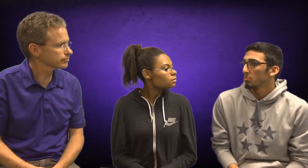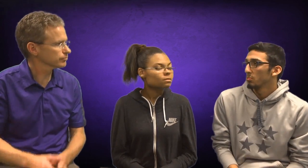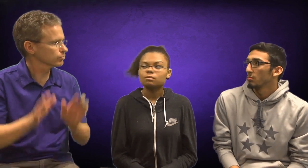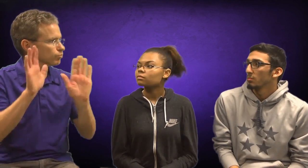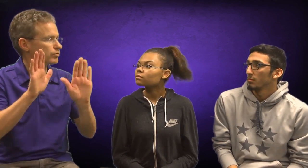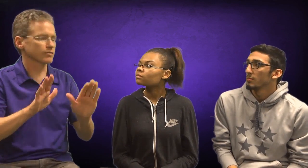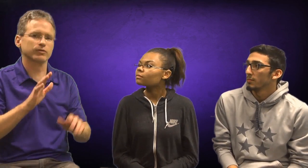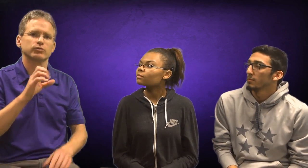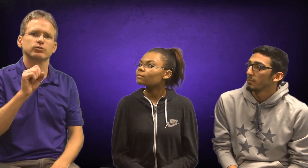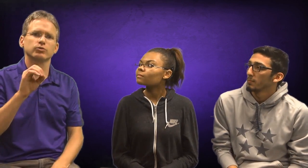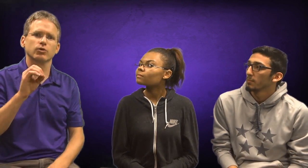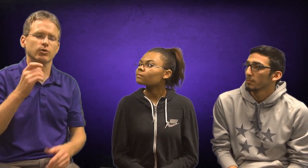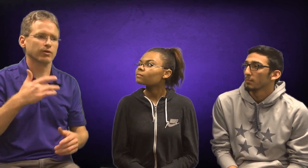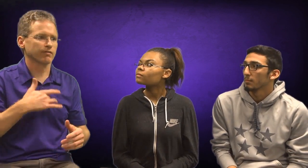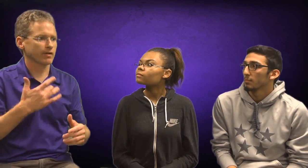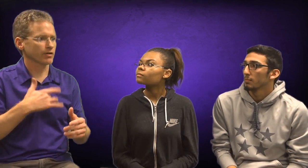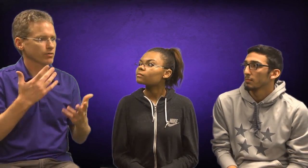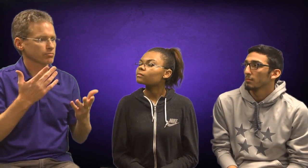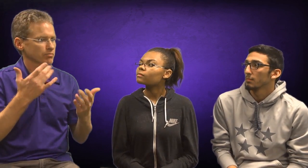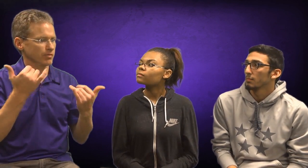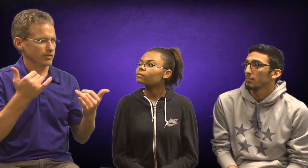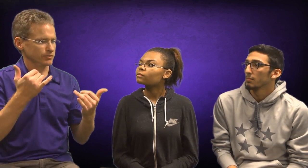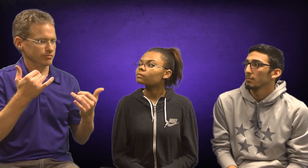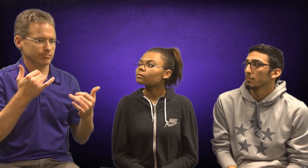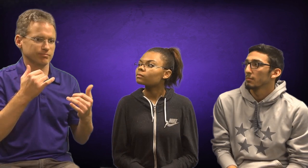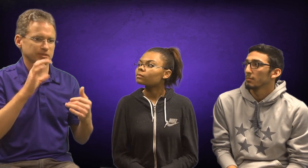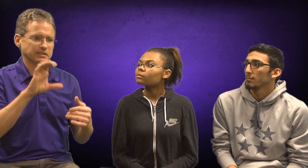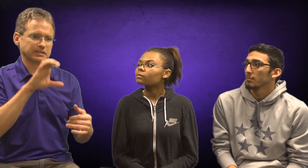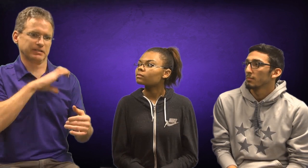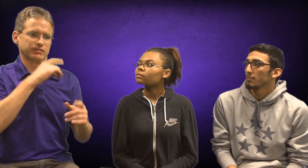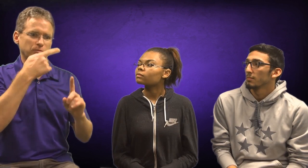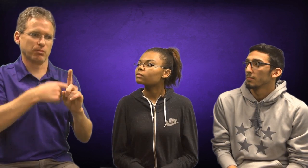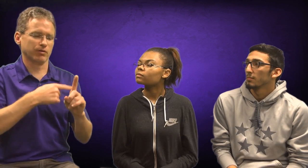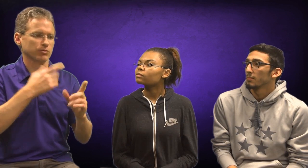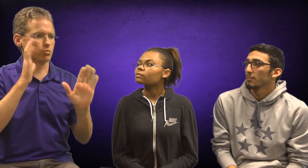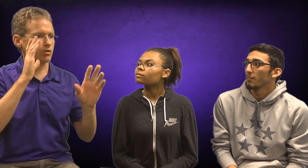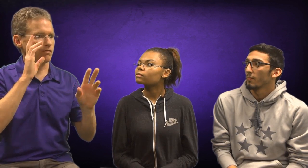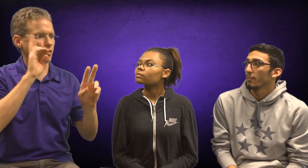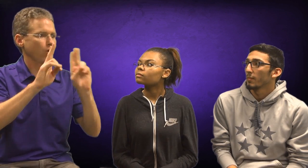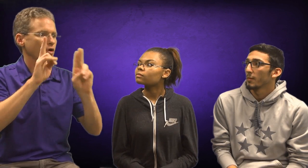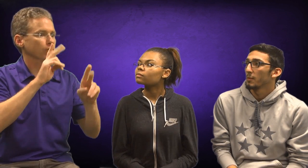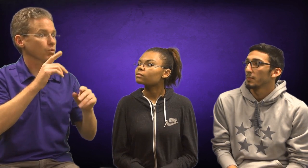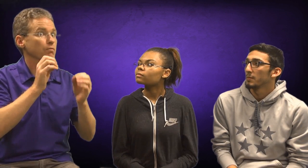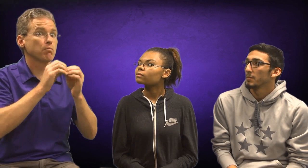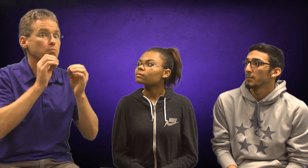Wonderful answer. So, it's a honor to be a Citizen of the month, but you can be one because